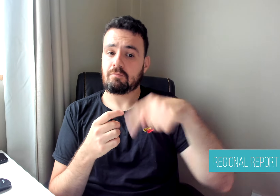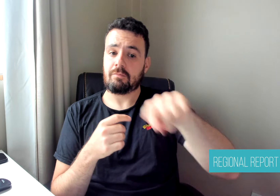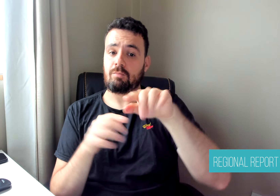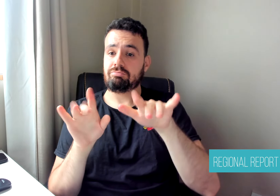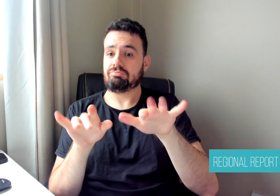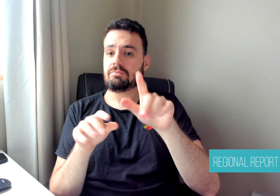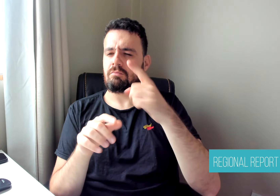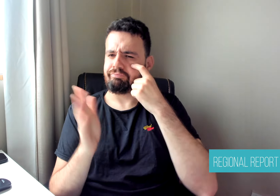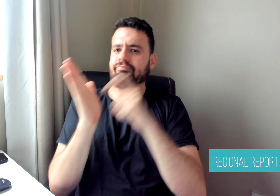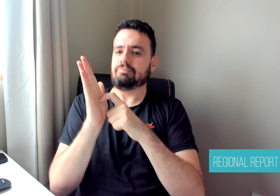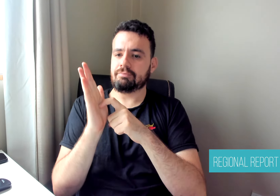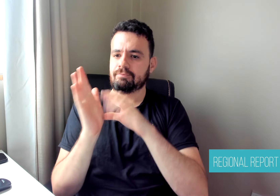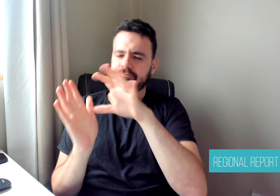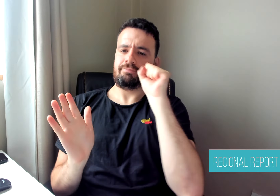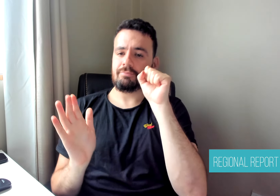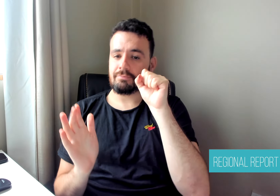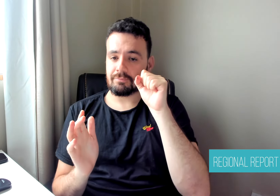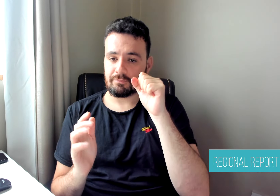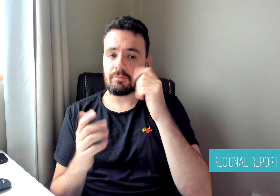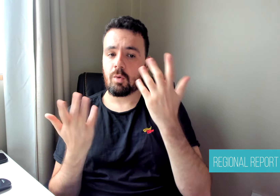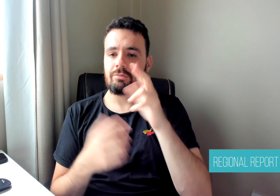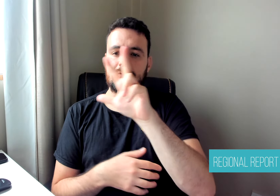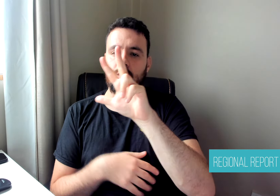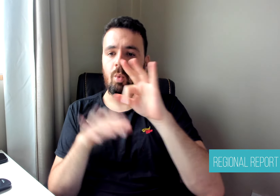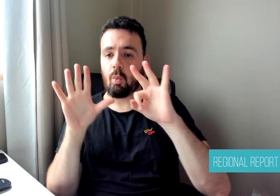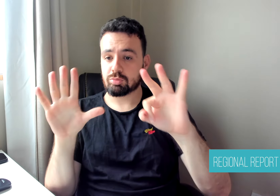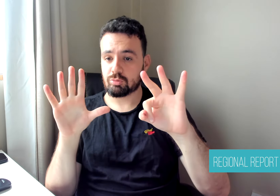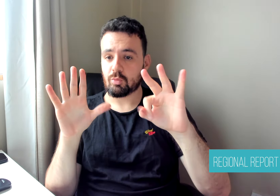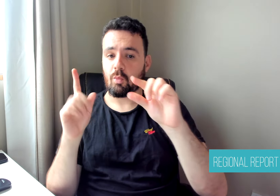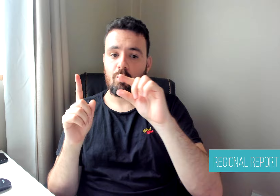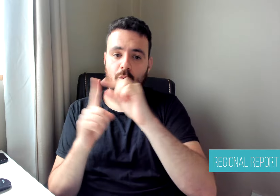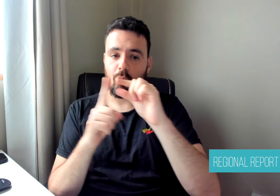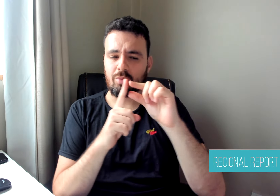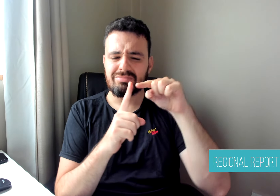introduction of new signs. This second service records